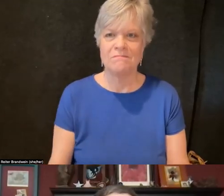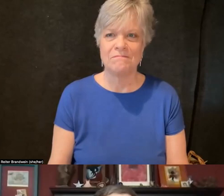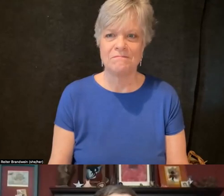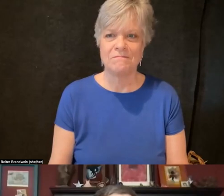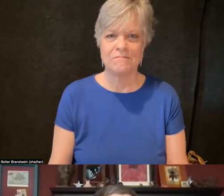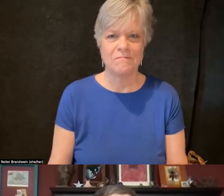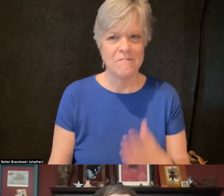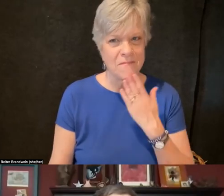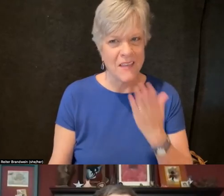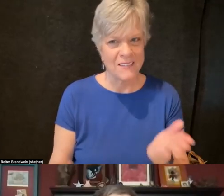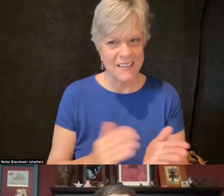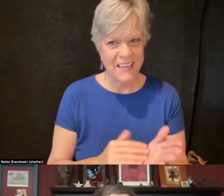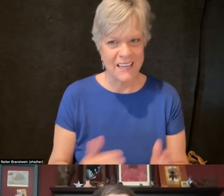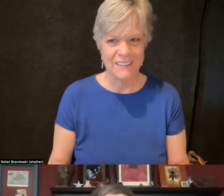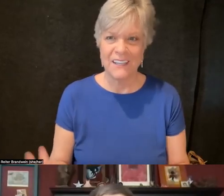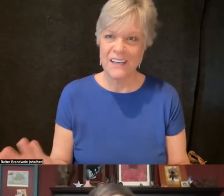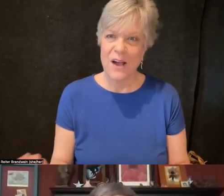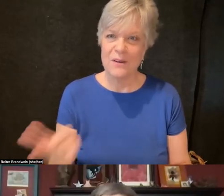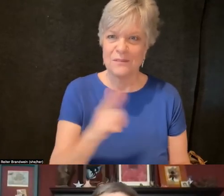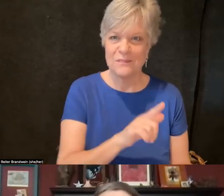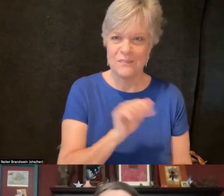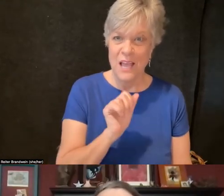Thank you Diane, now we'll go to Ann for her introduction.